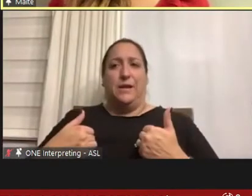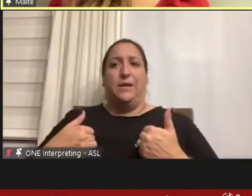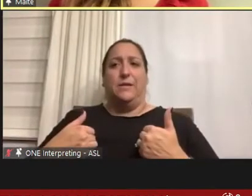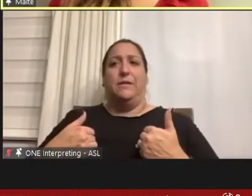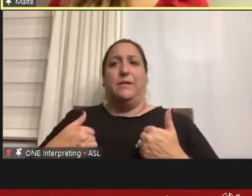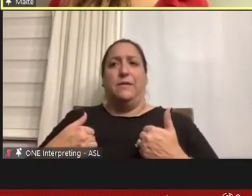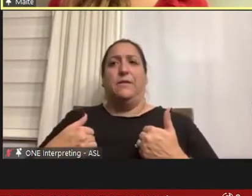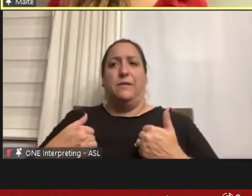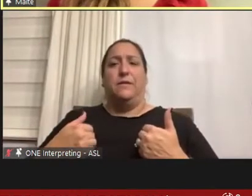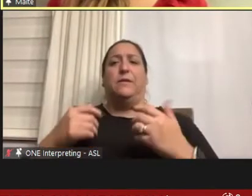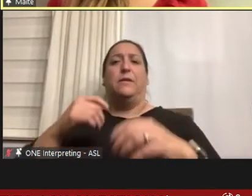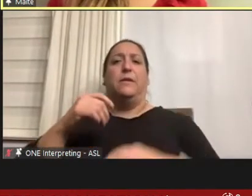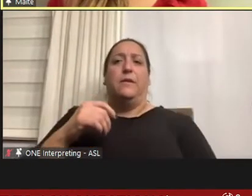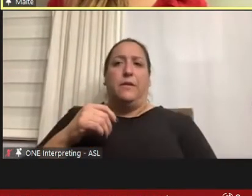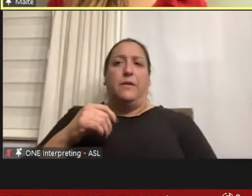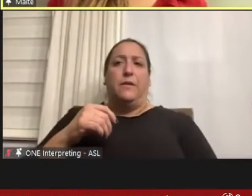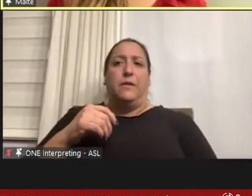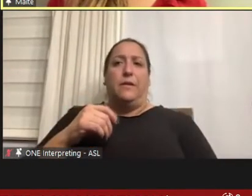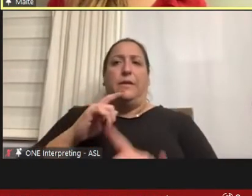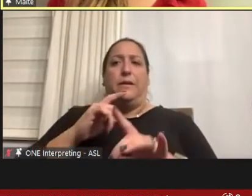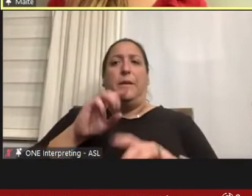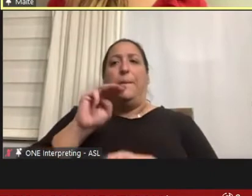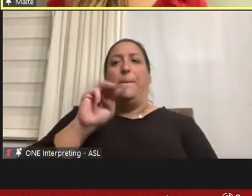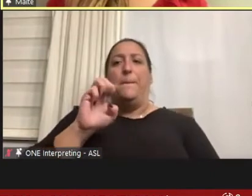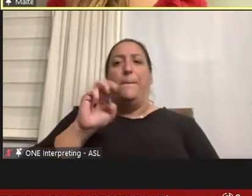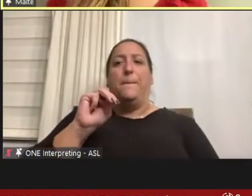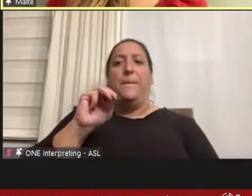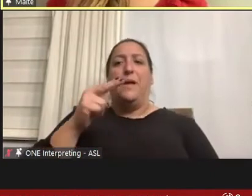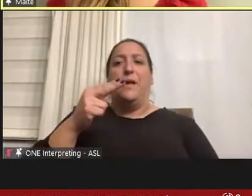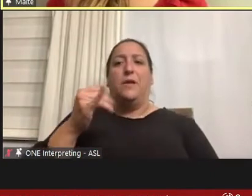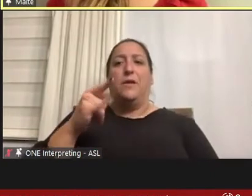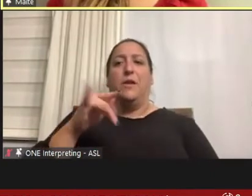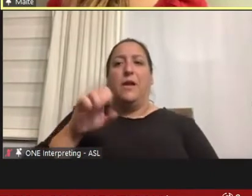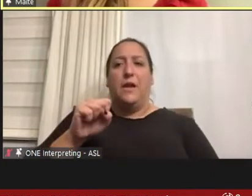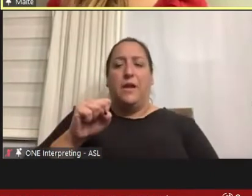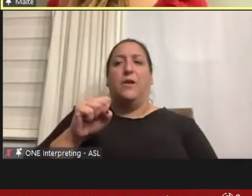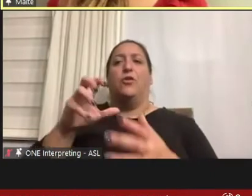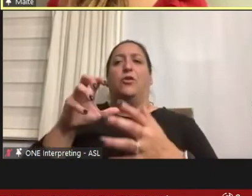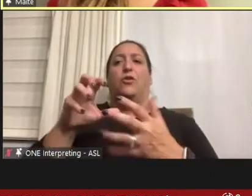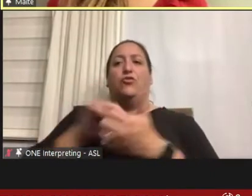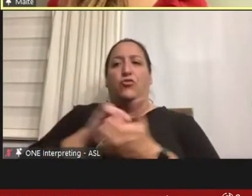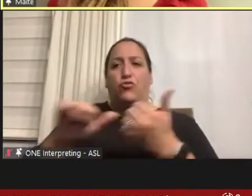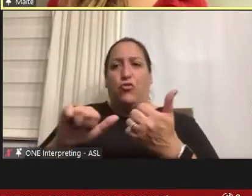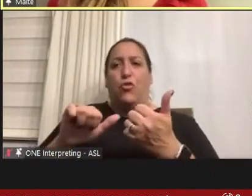procedures because the meningitis damaged by growth plates in my legs and my left arm,